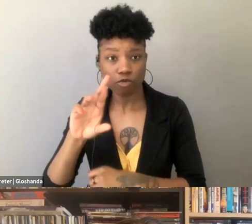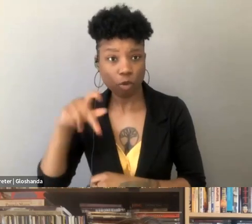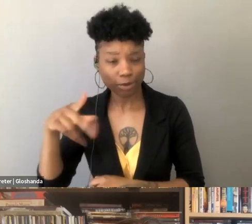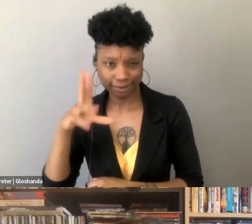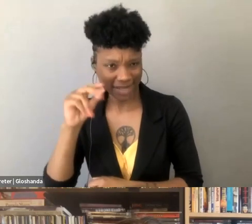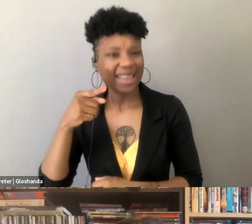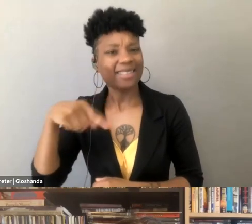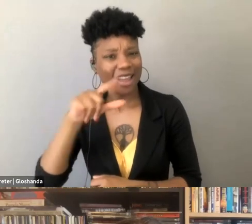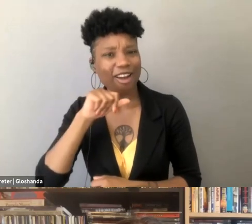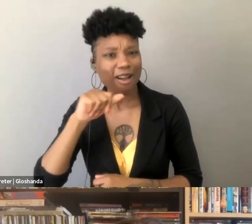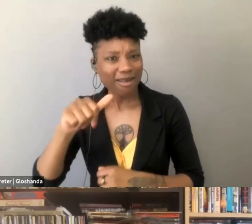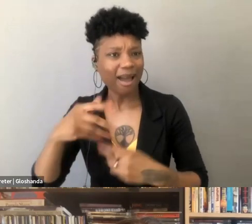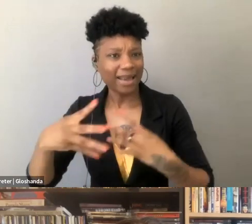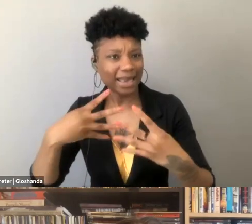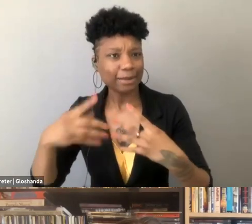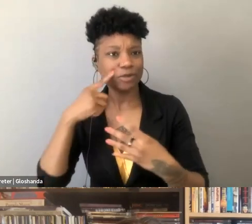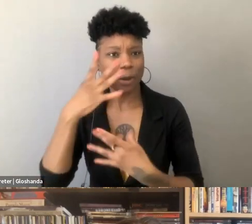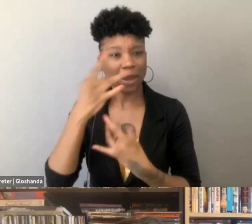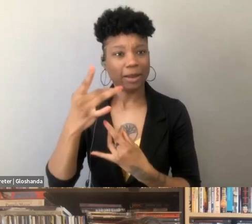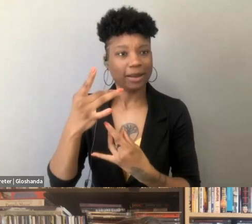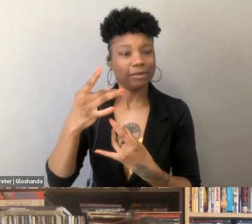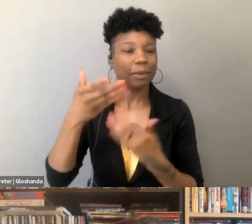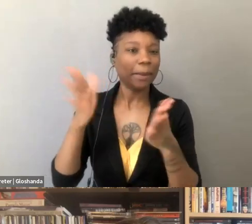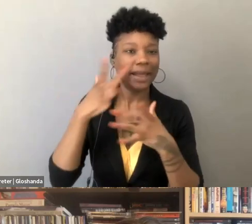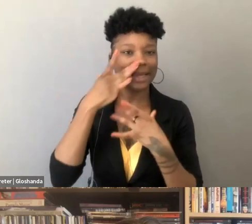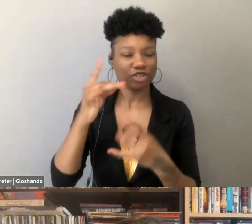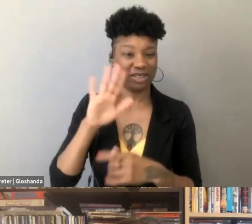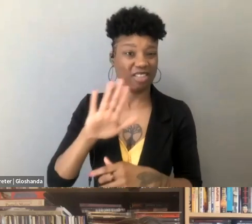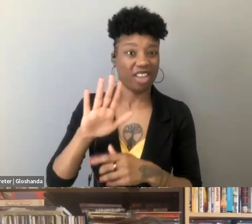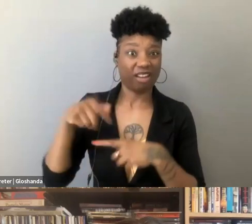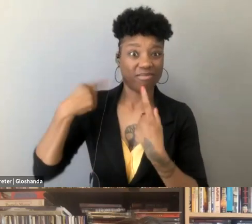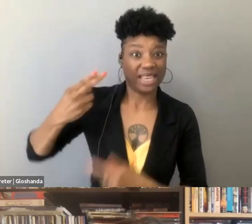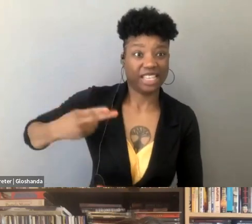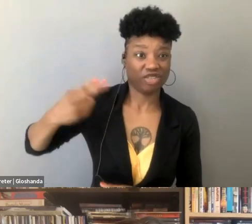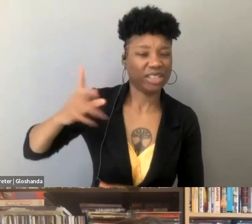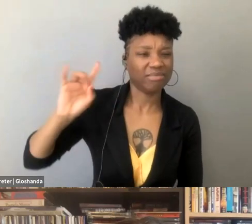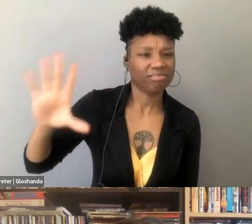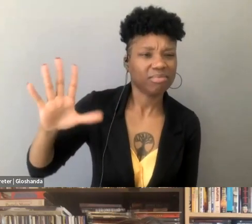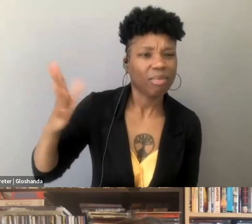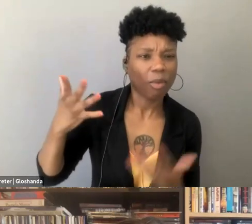their track record is abysmal, right? Already, and it feels like nevertheless,